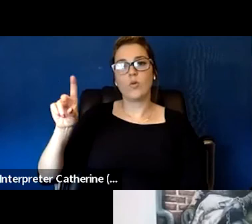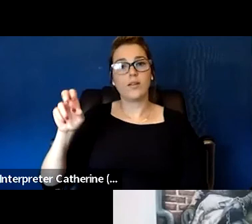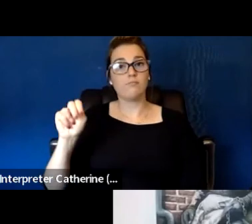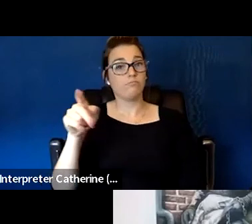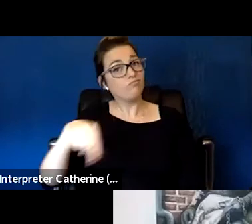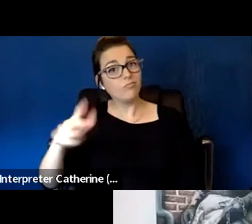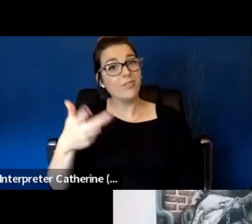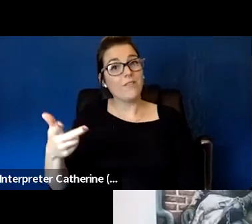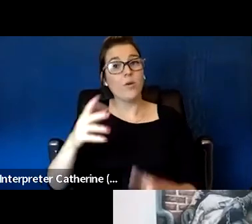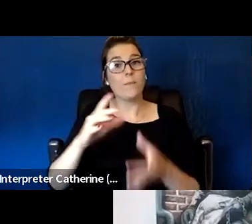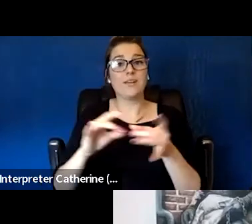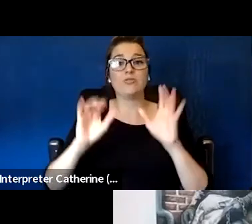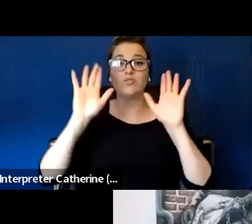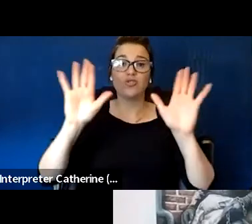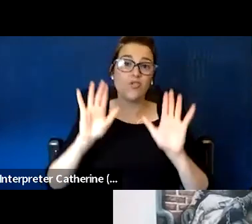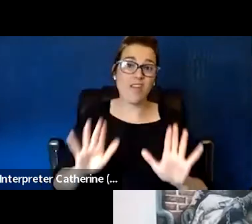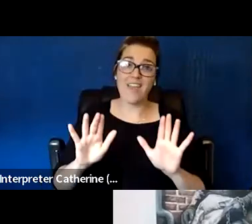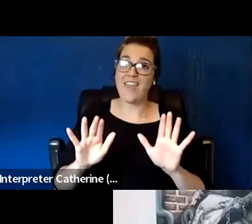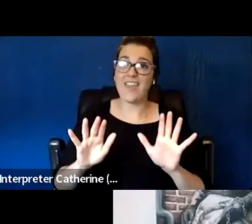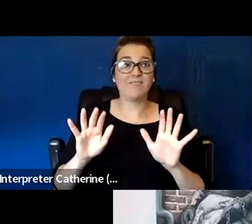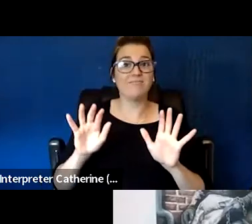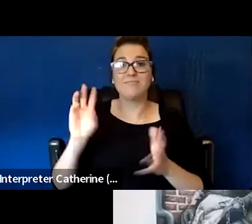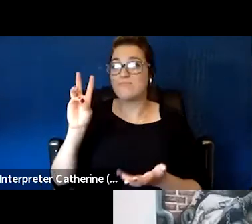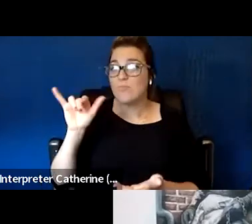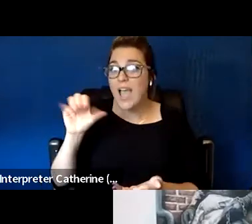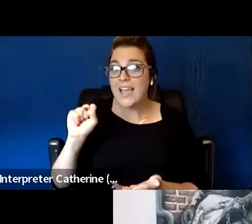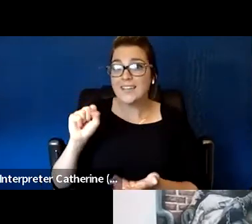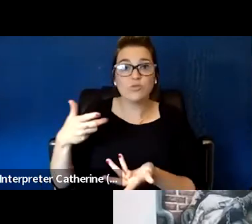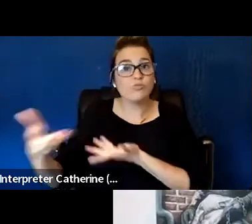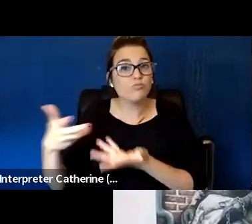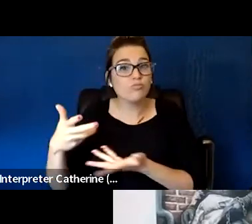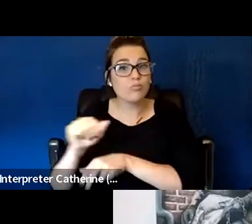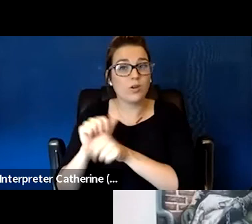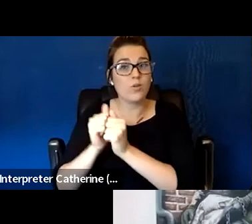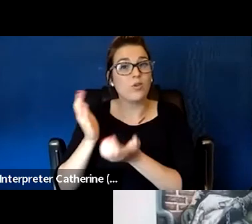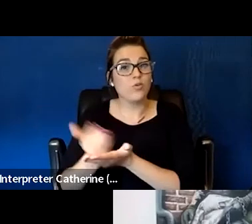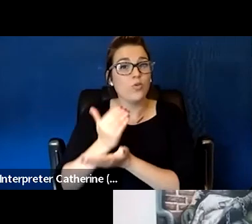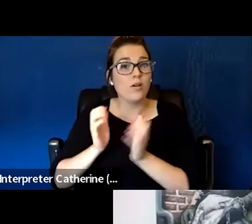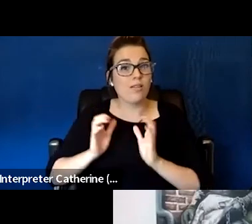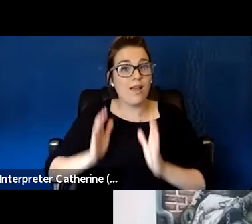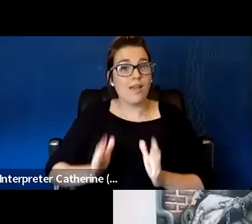to engage with a new client, especially motivational interviewing,